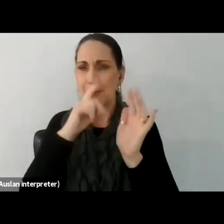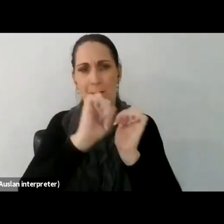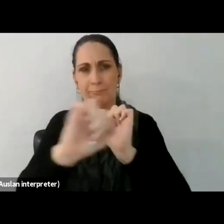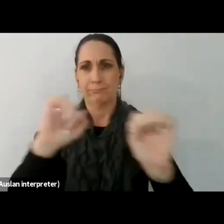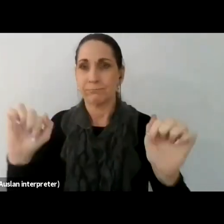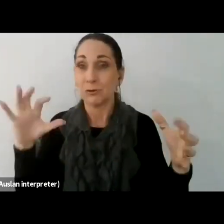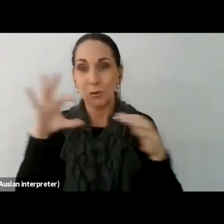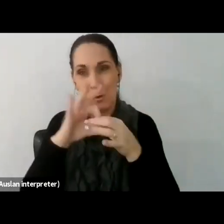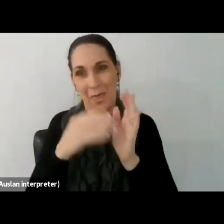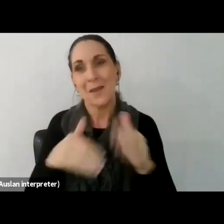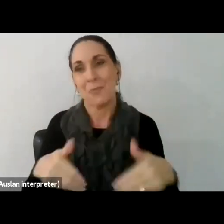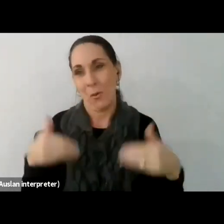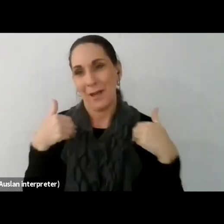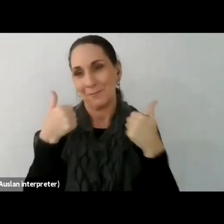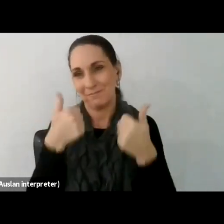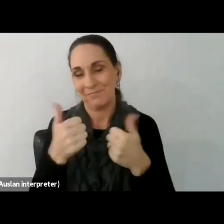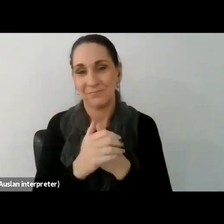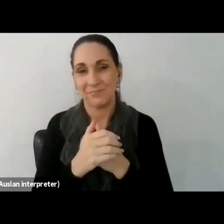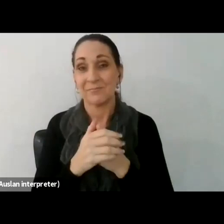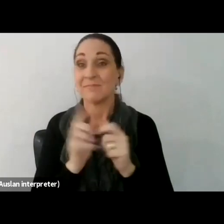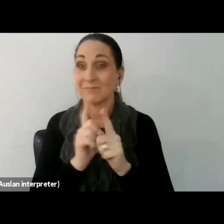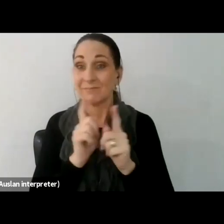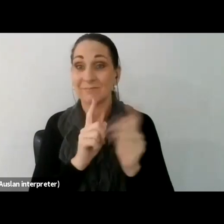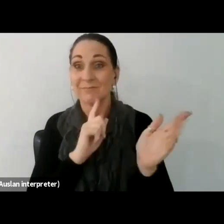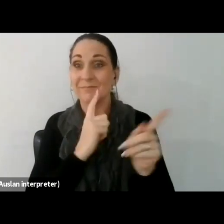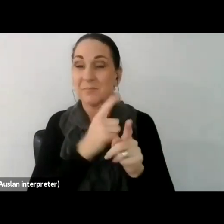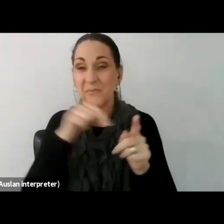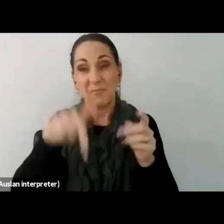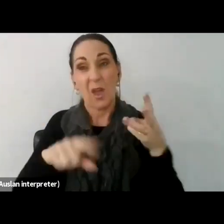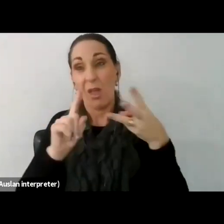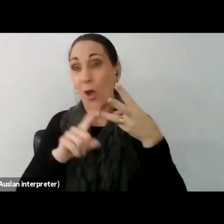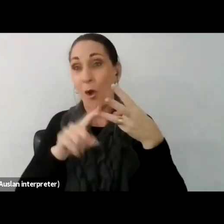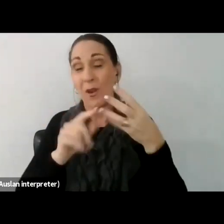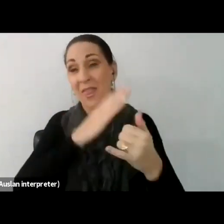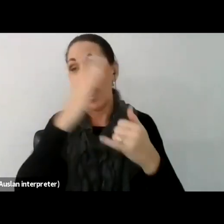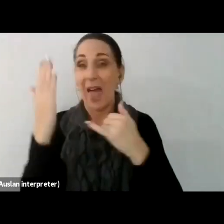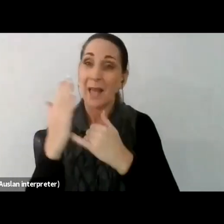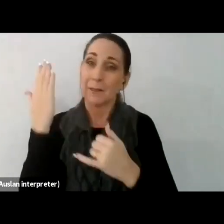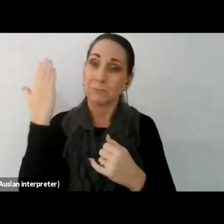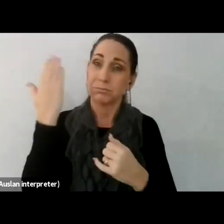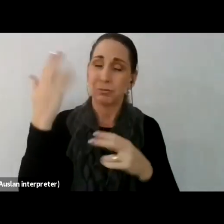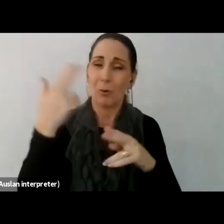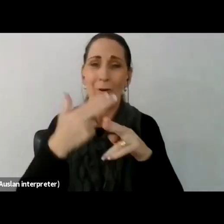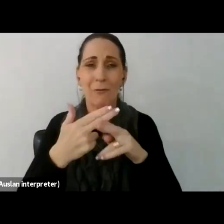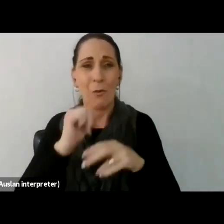So as Michaela said, this is the third and final talk in our virtual miniseries